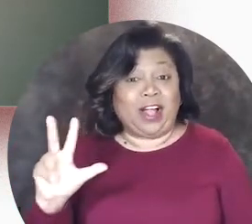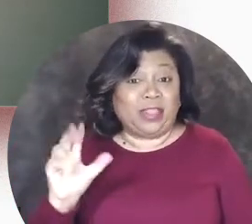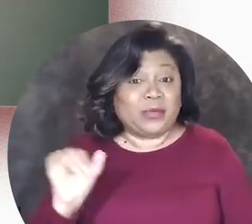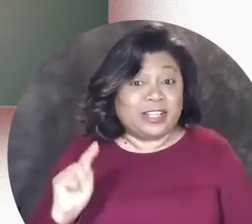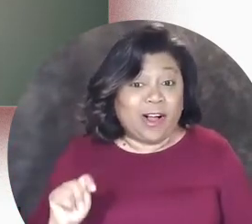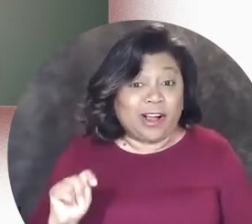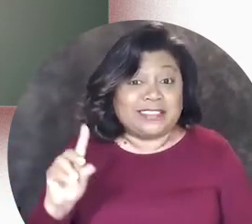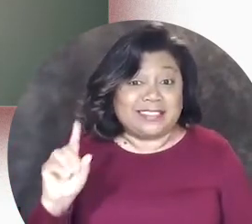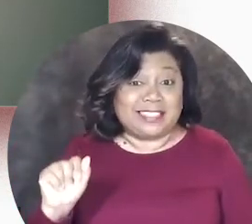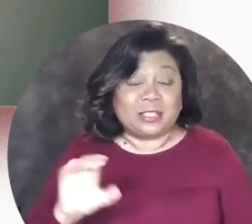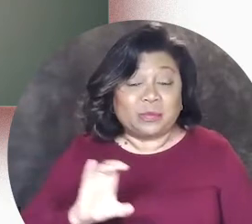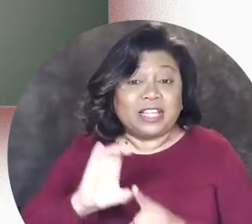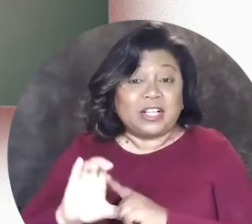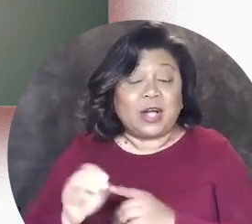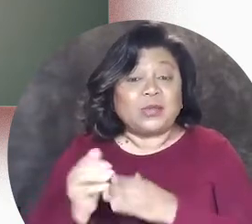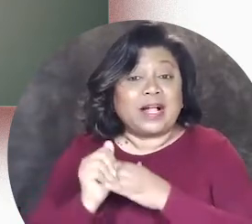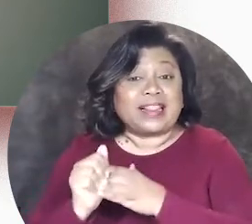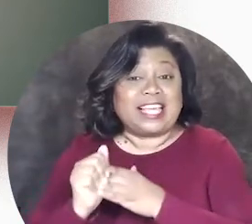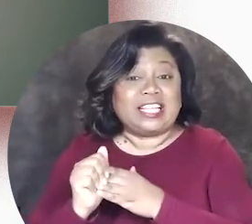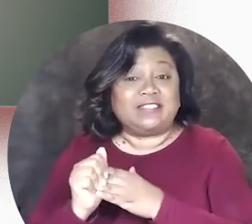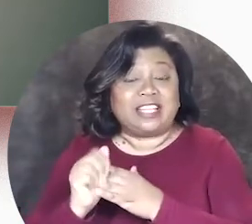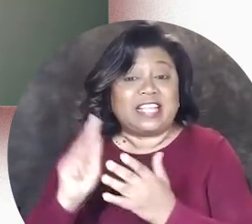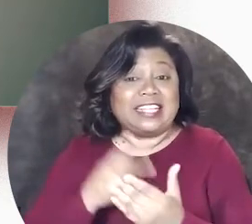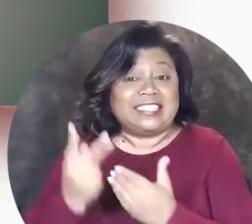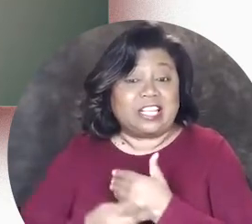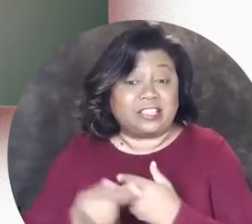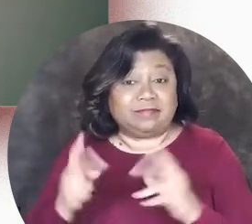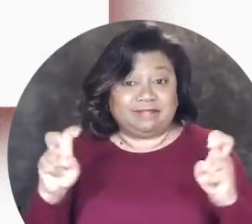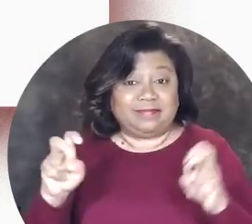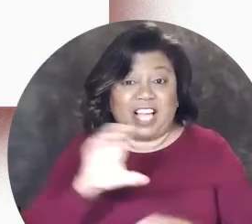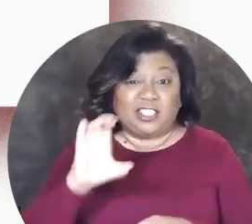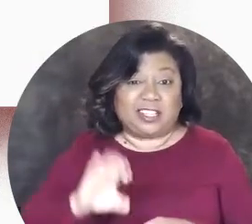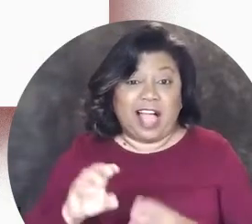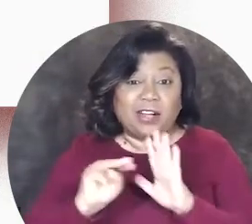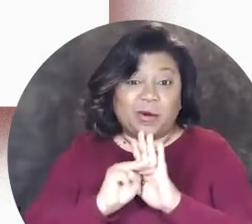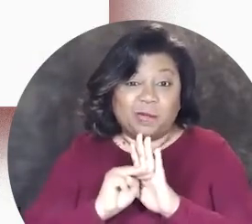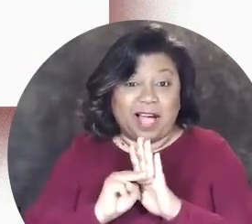of the 3Arts Disability Culture Leadership Initiative, a Chicago Model